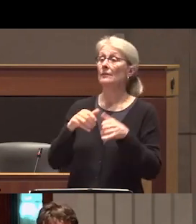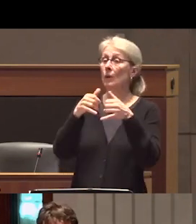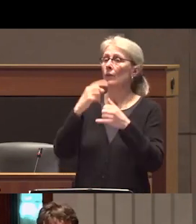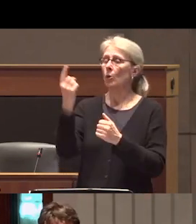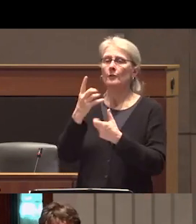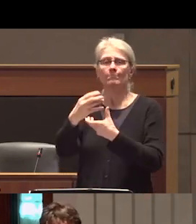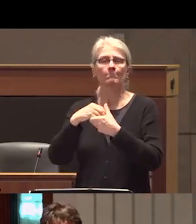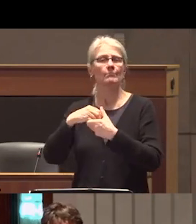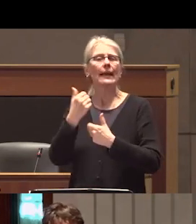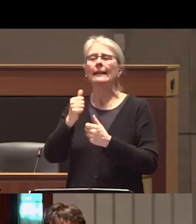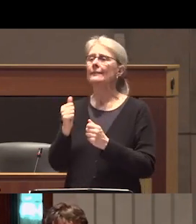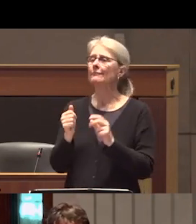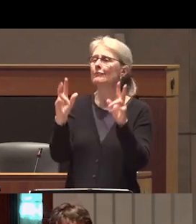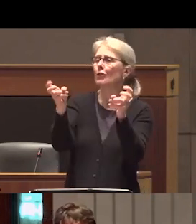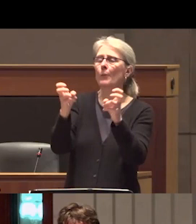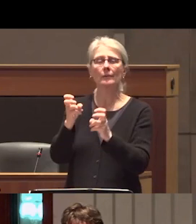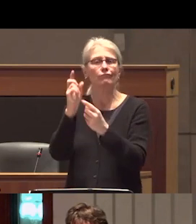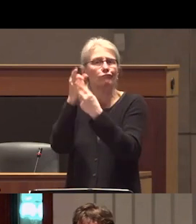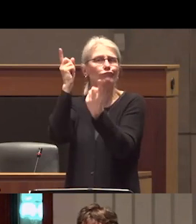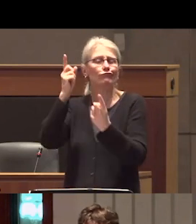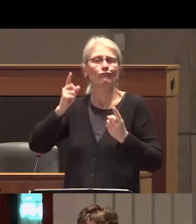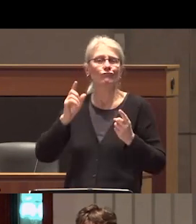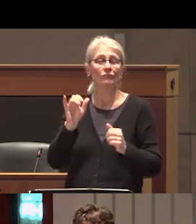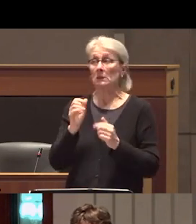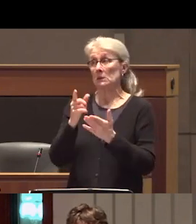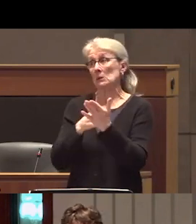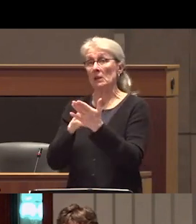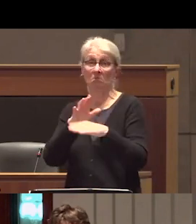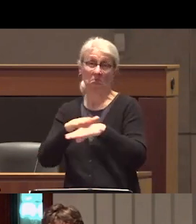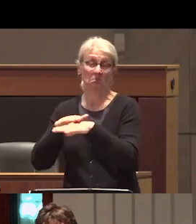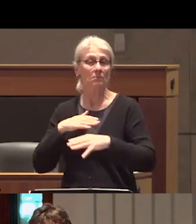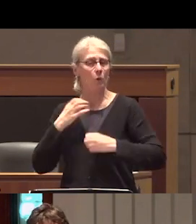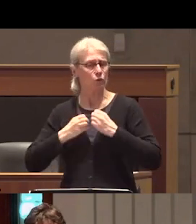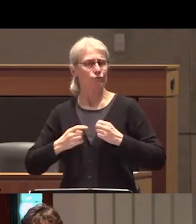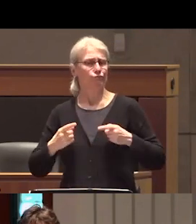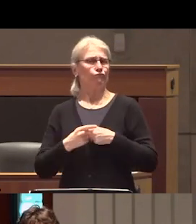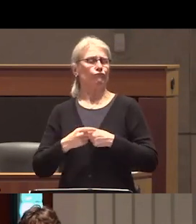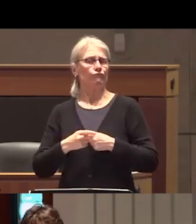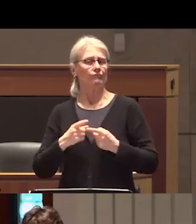but sometimes the topic can evoke strong personal emotions and we want to be sure that anyone in